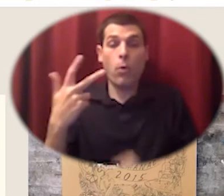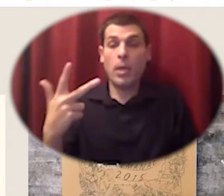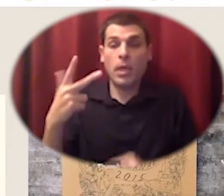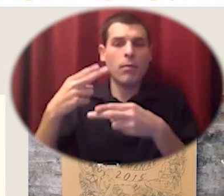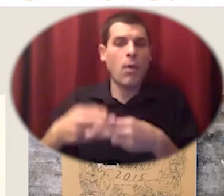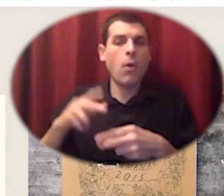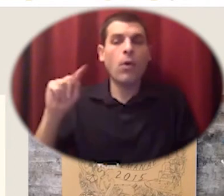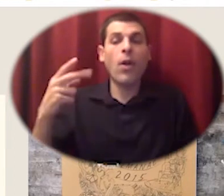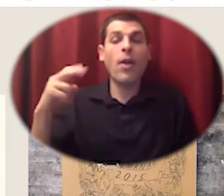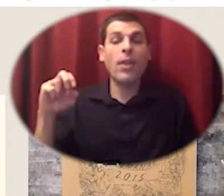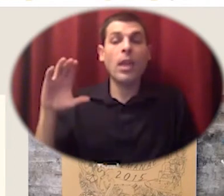here on on this side of the screen